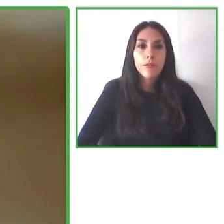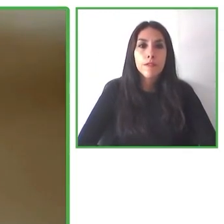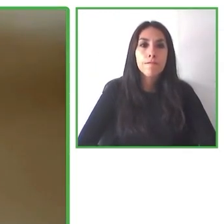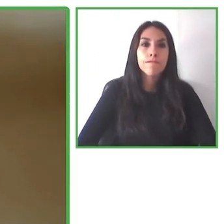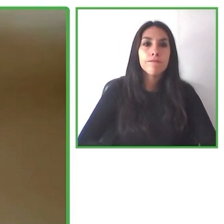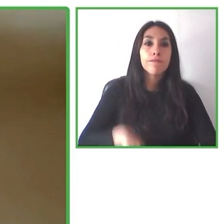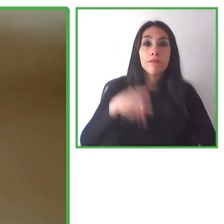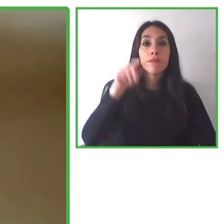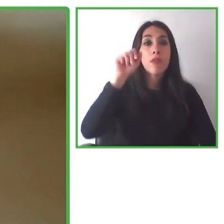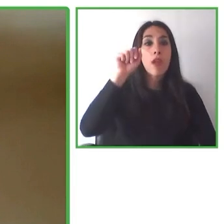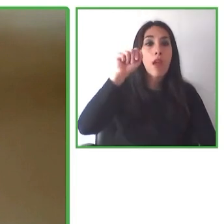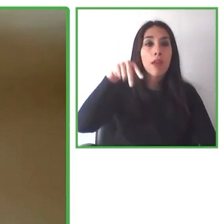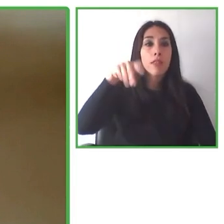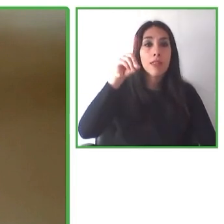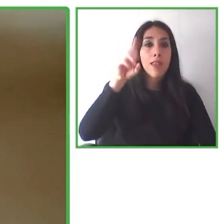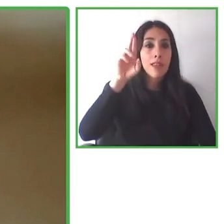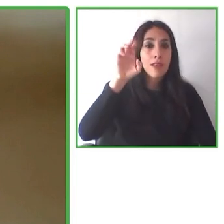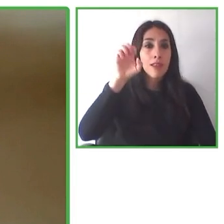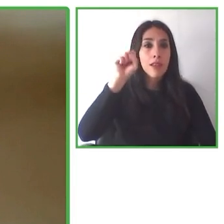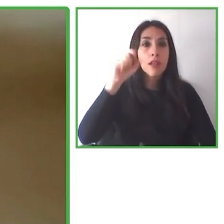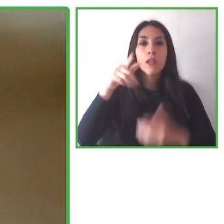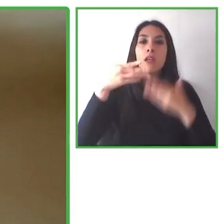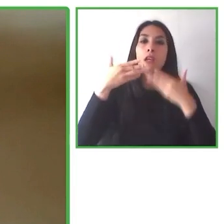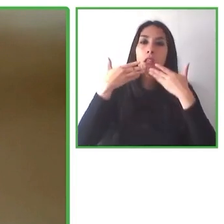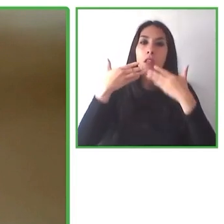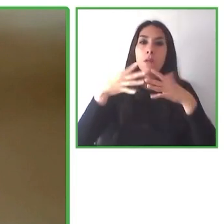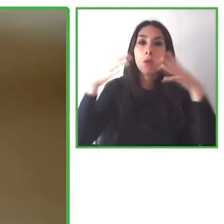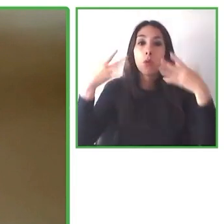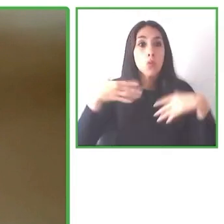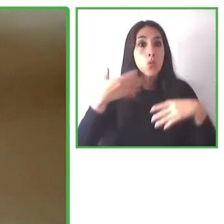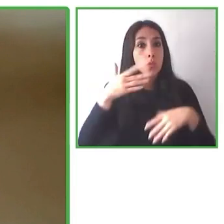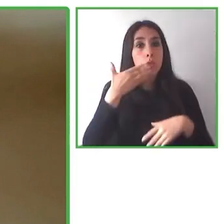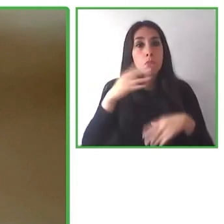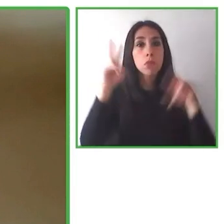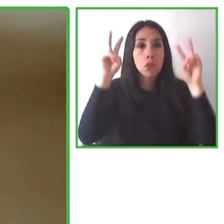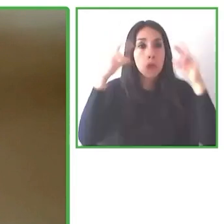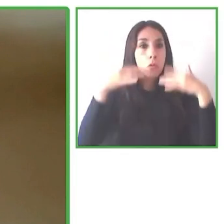Thank you very much. And congratulations on your initiative. It's really spectacular